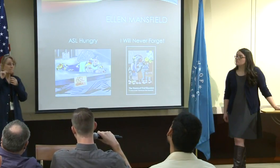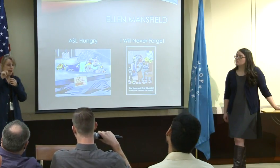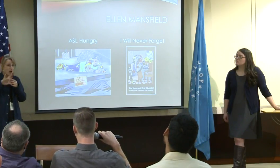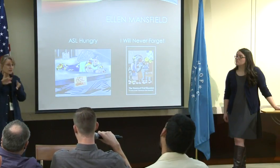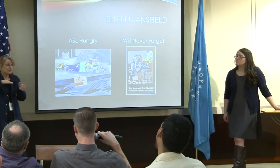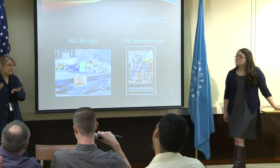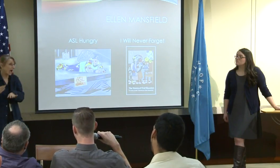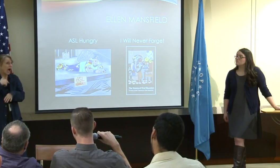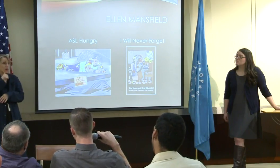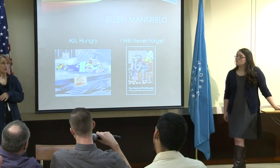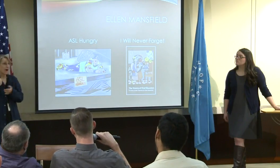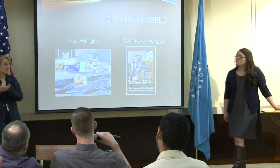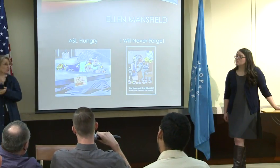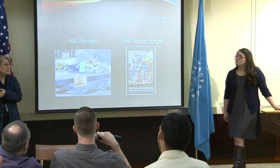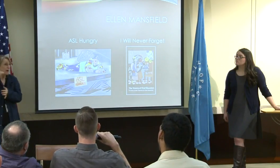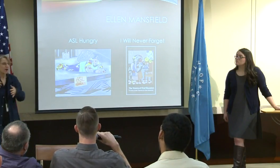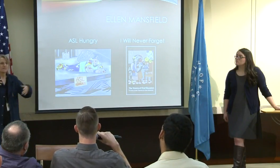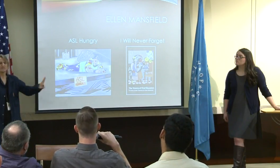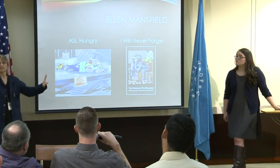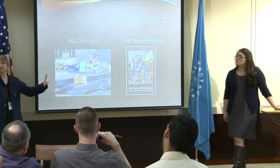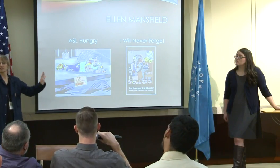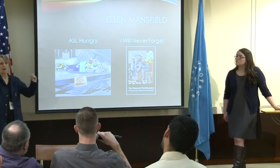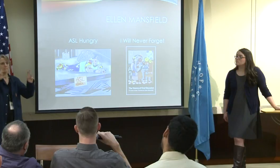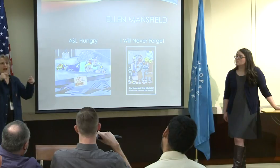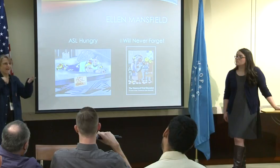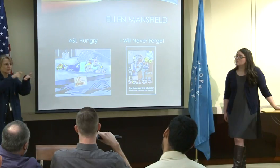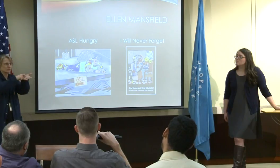You know, I have to think, what happens if my battery dies?